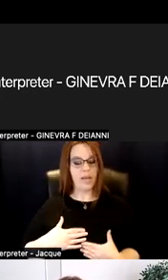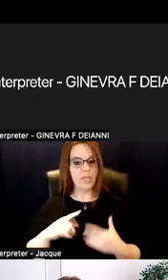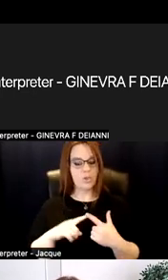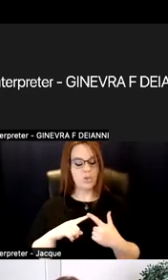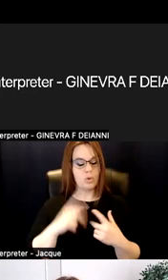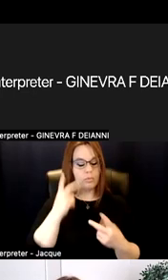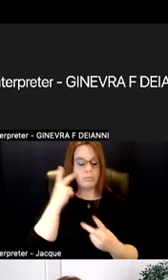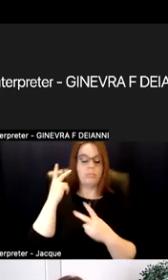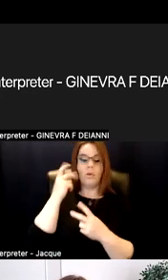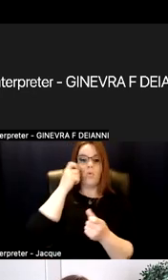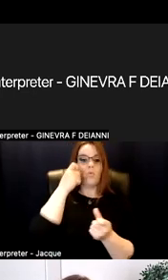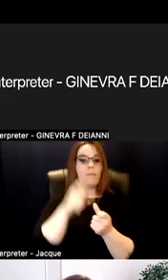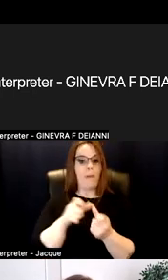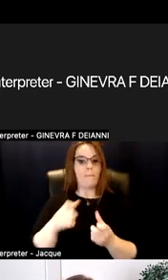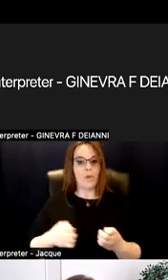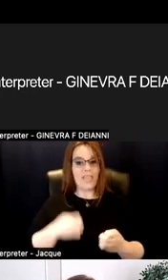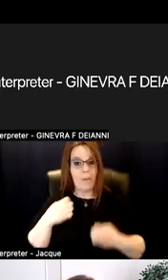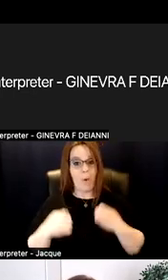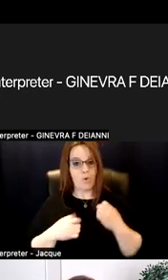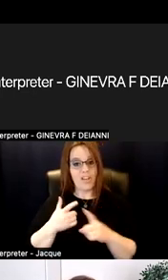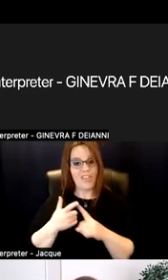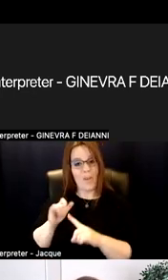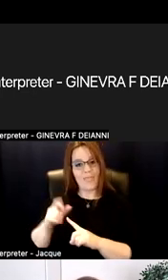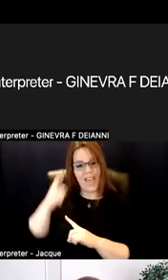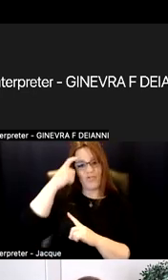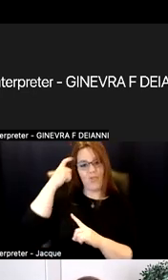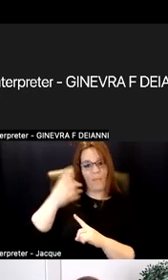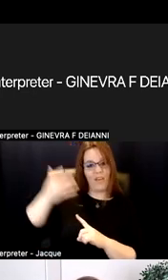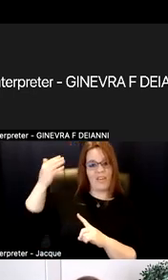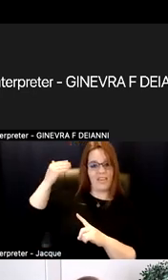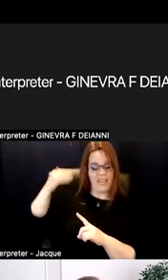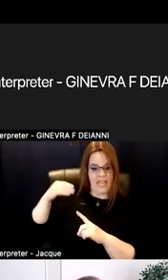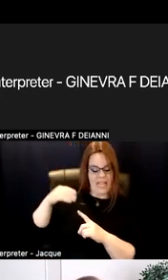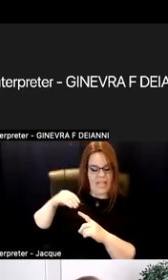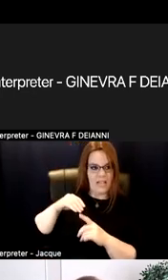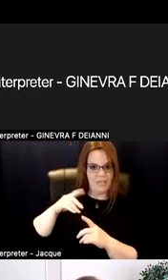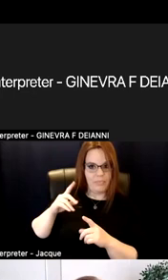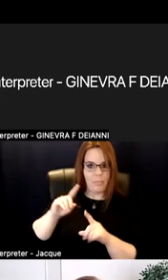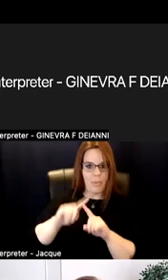the emotions of the trauma in that moment. And that can be a very unanticipated experience.